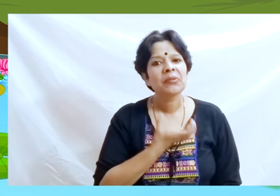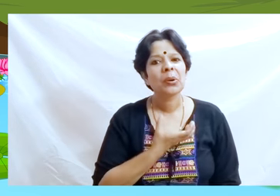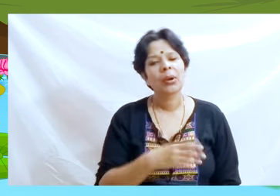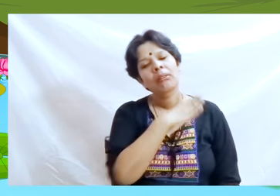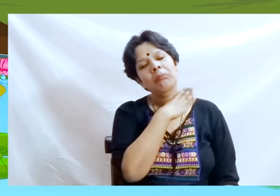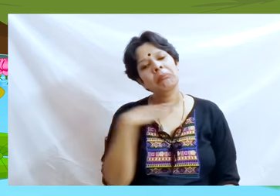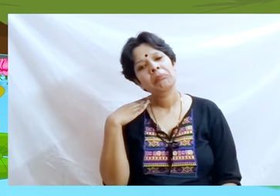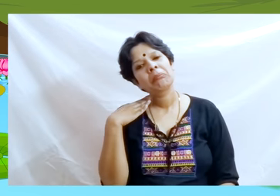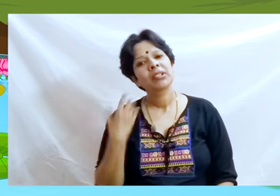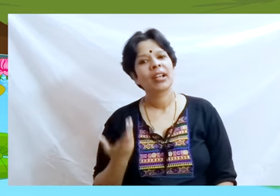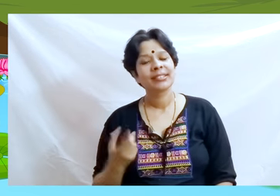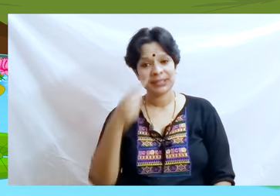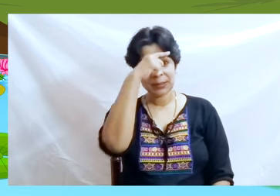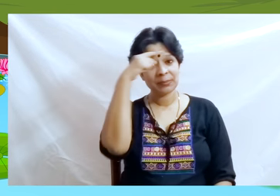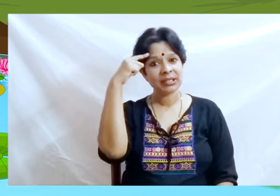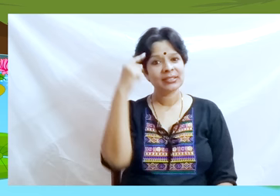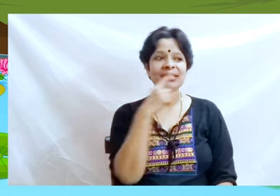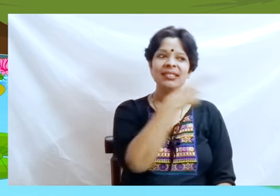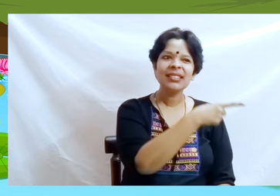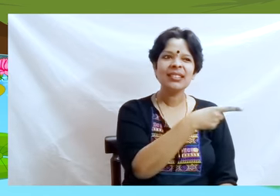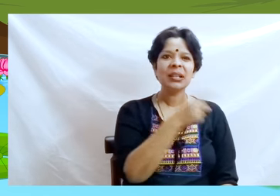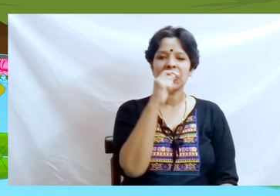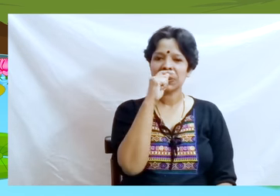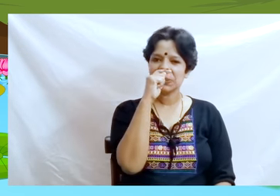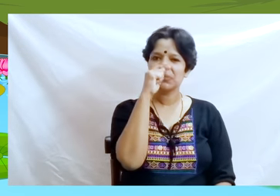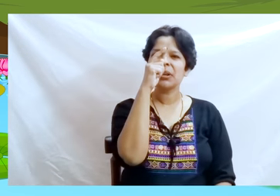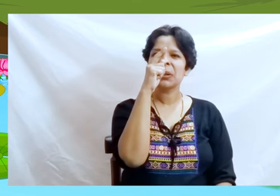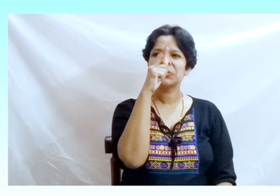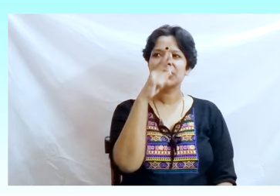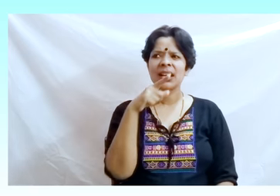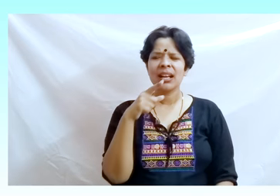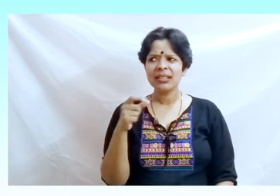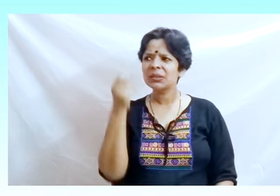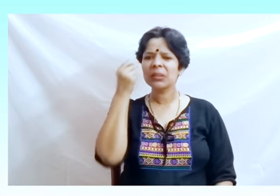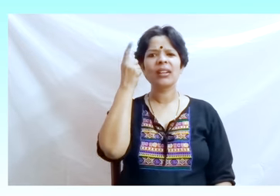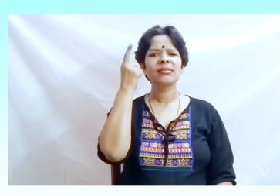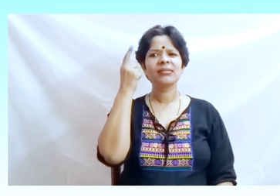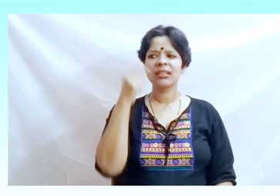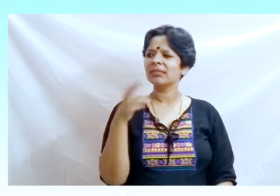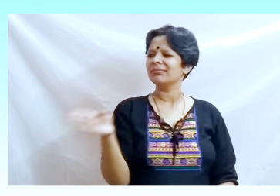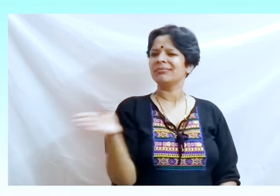The Big frog had lost his life just because he wasn’t ready to let go of his pride!